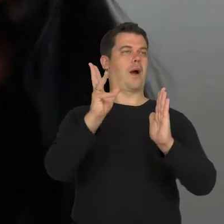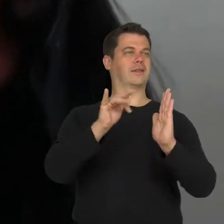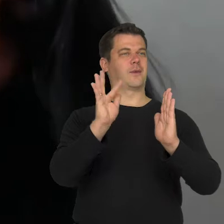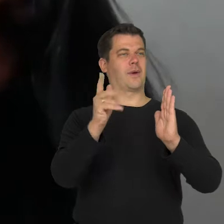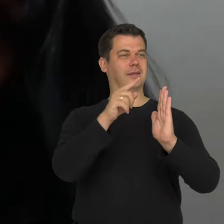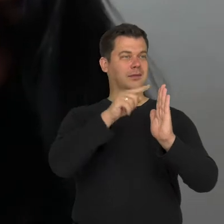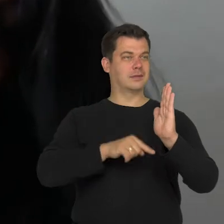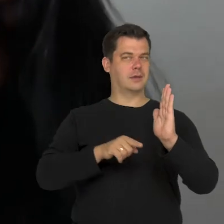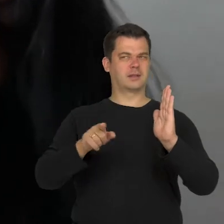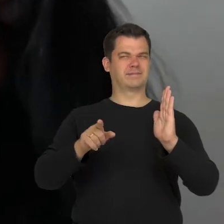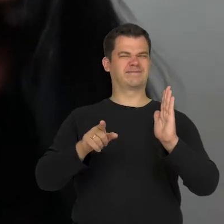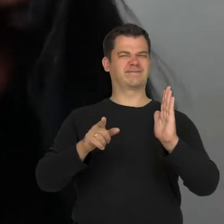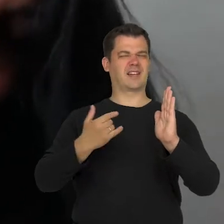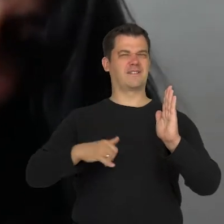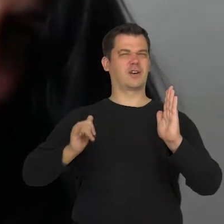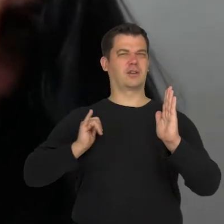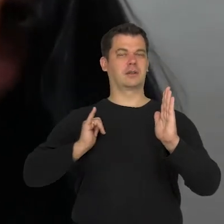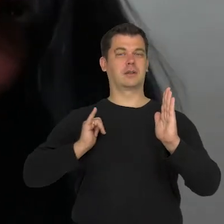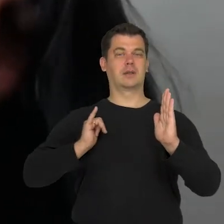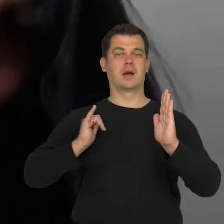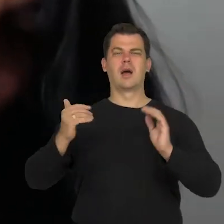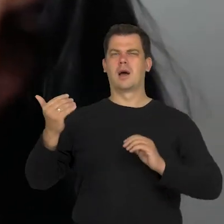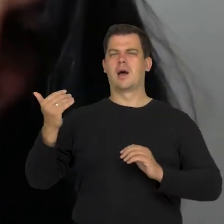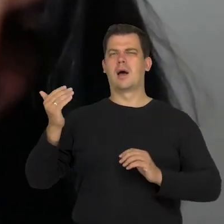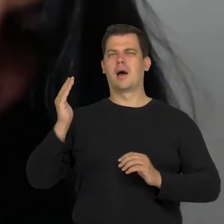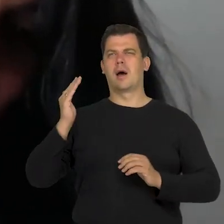As a result, in 2020